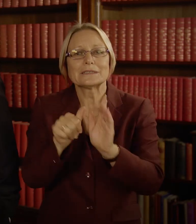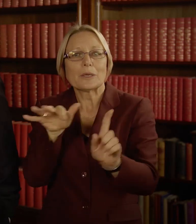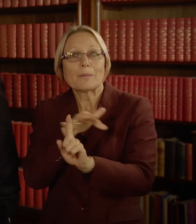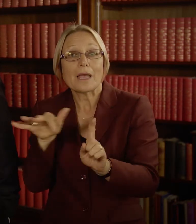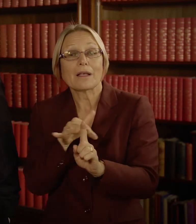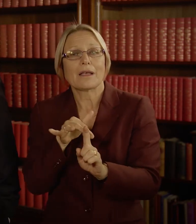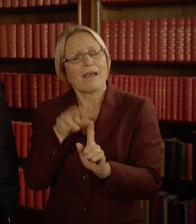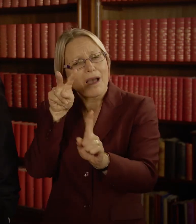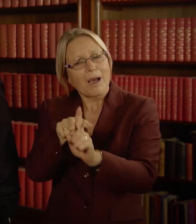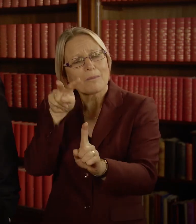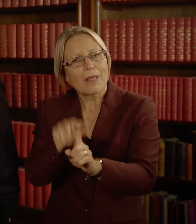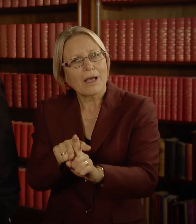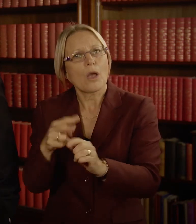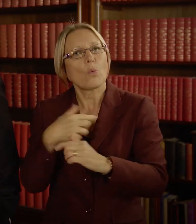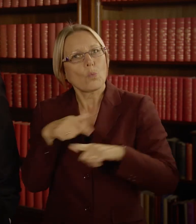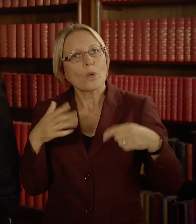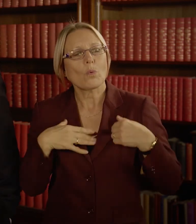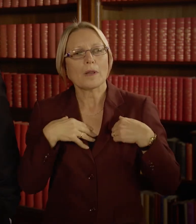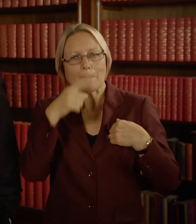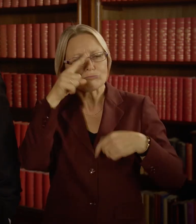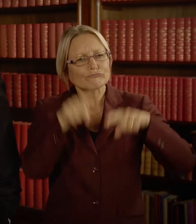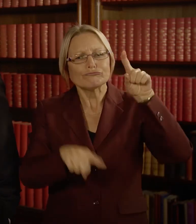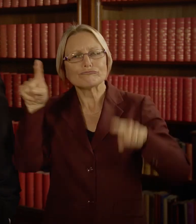aims to support a diverse range of people across our community.